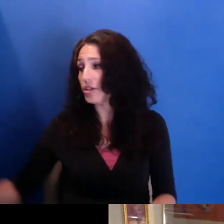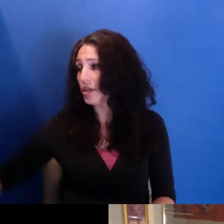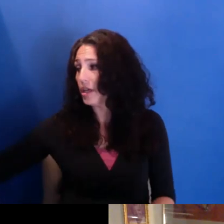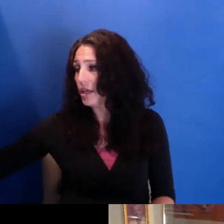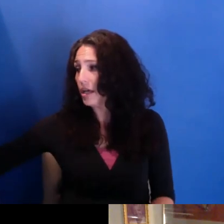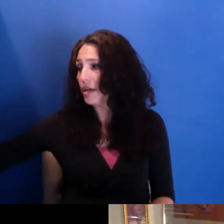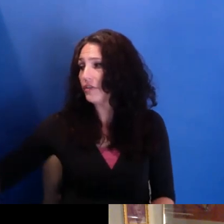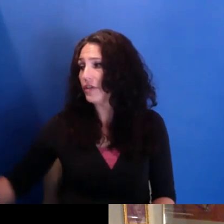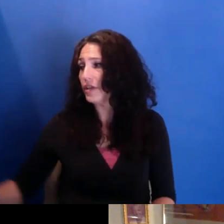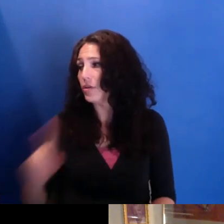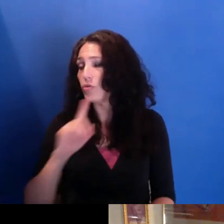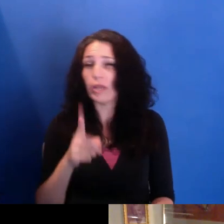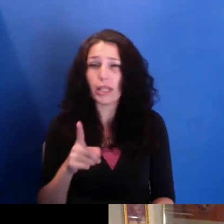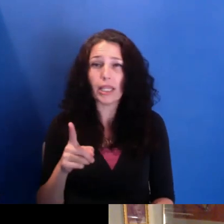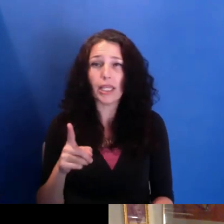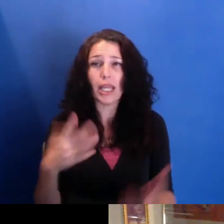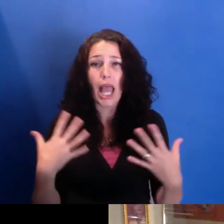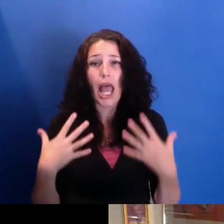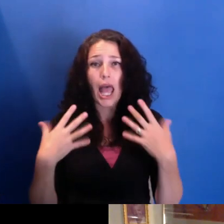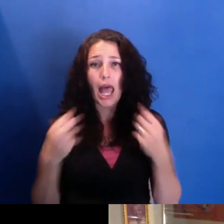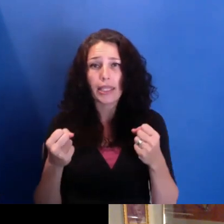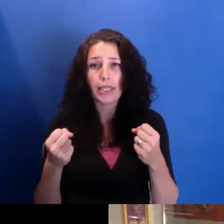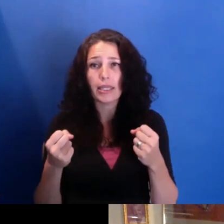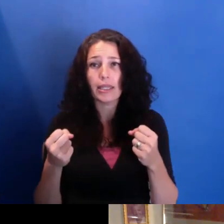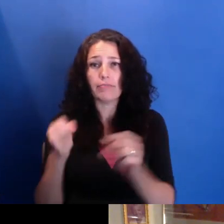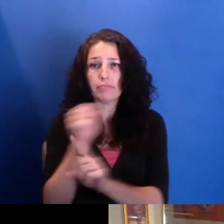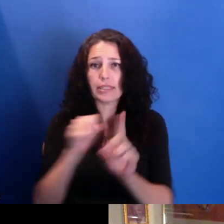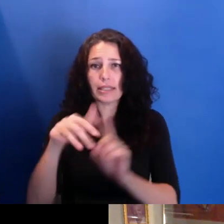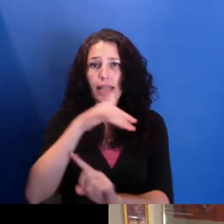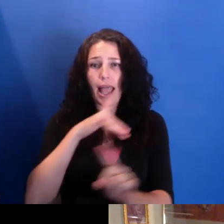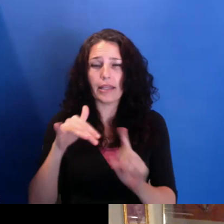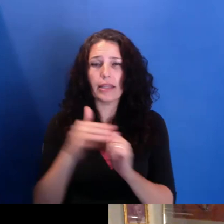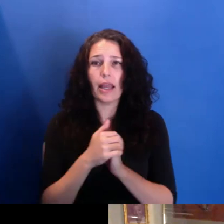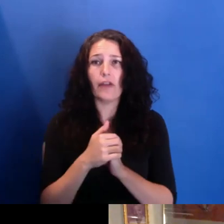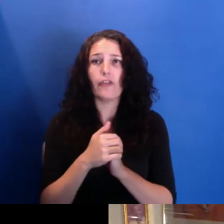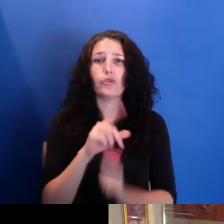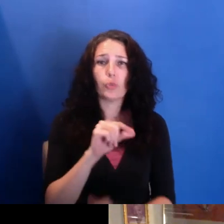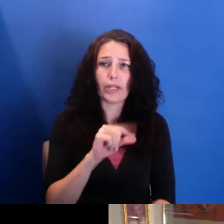you know, in 2020, that, you know, the struggle has been ongoing.